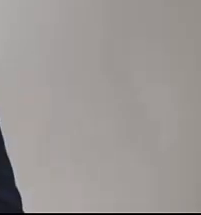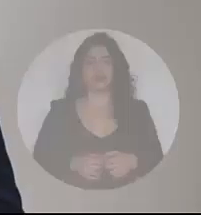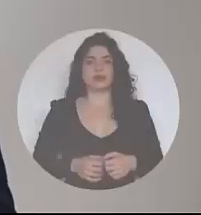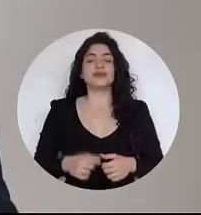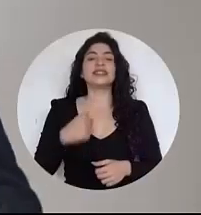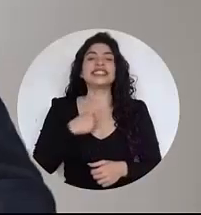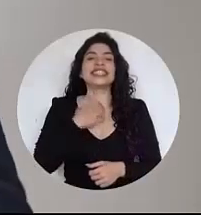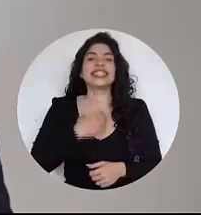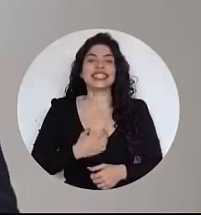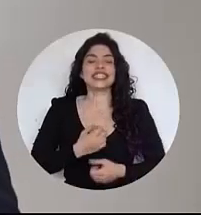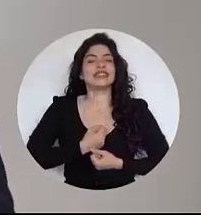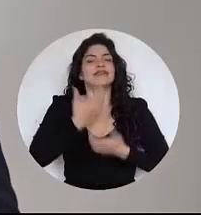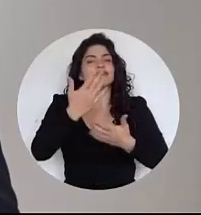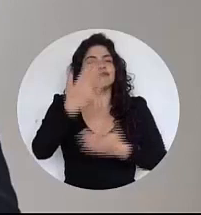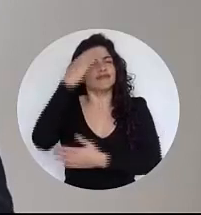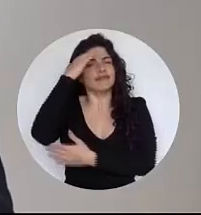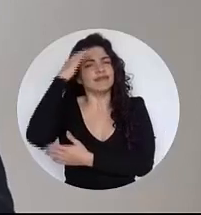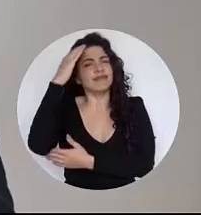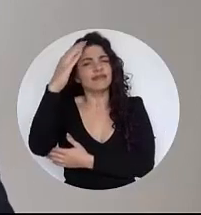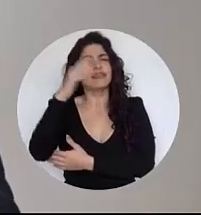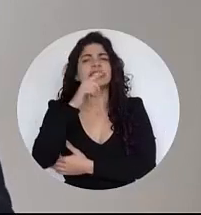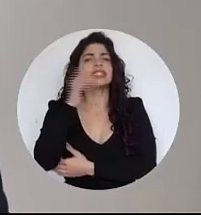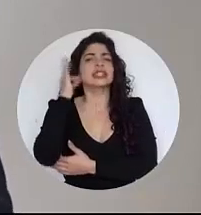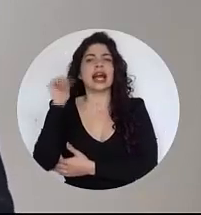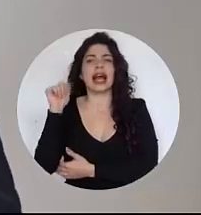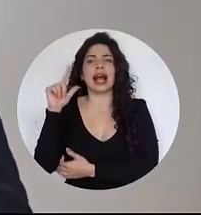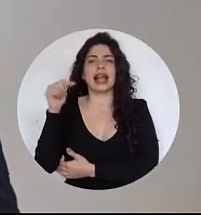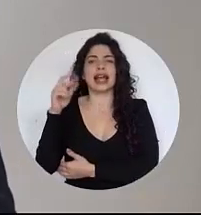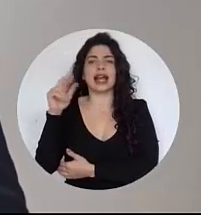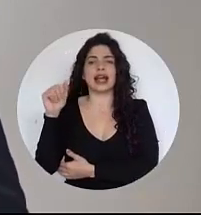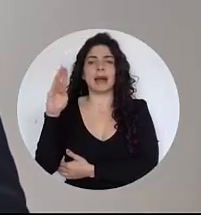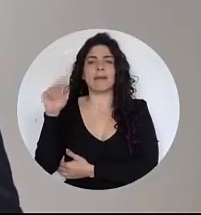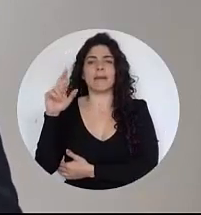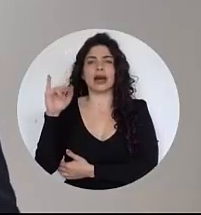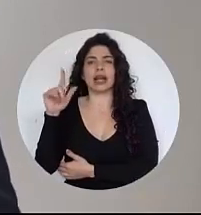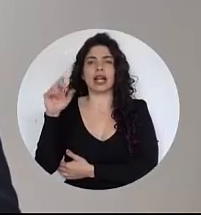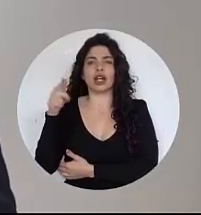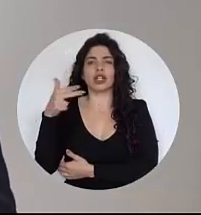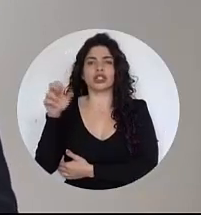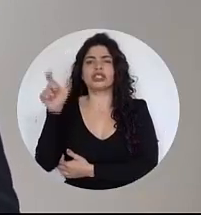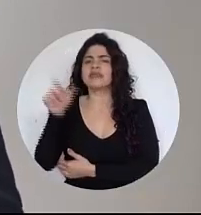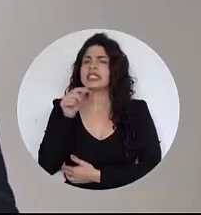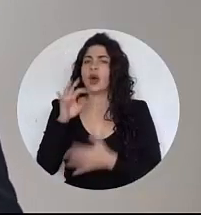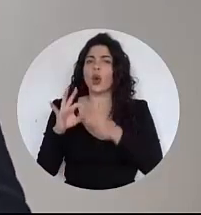like to extend a cordial greeting to Mrs. Alegra Bayoche, Resident Coordinator of the